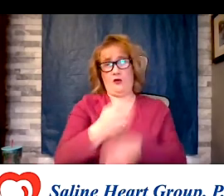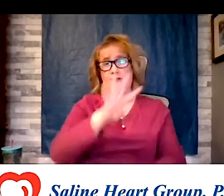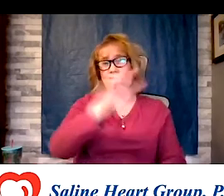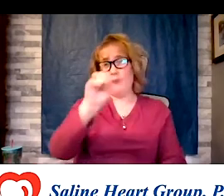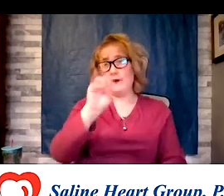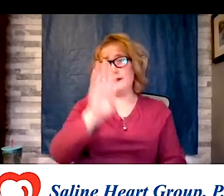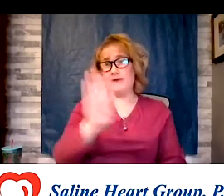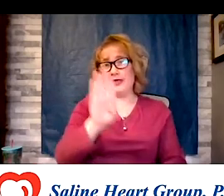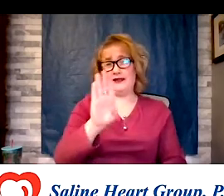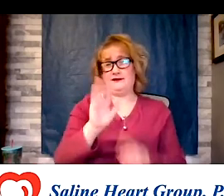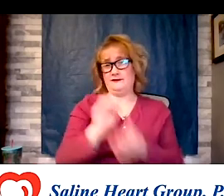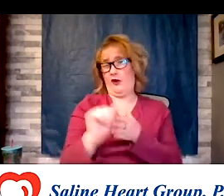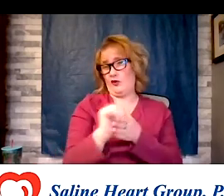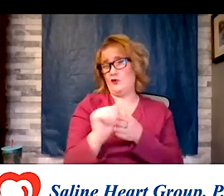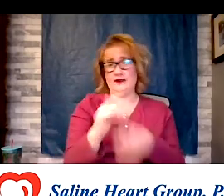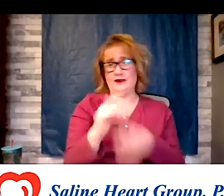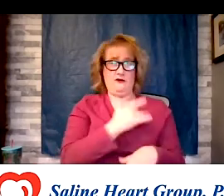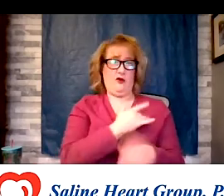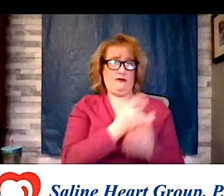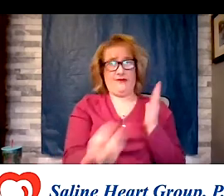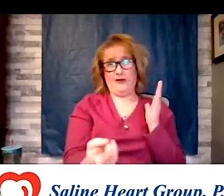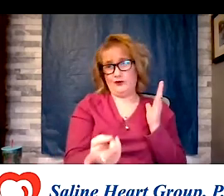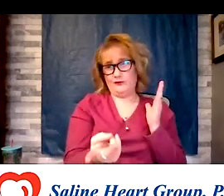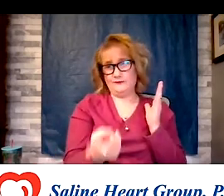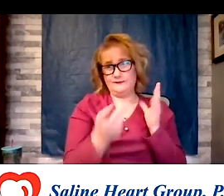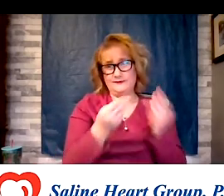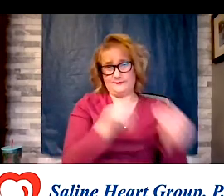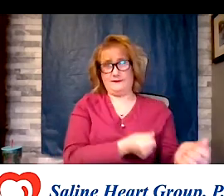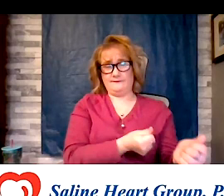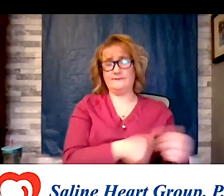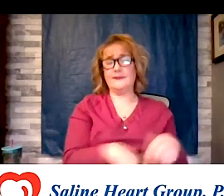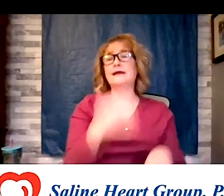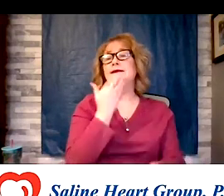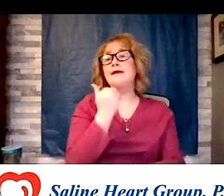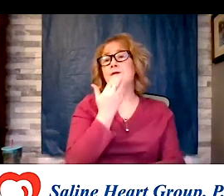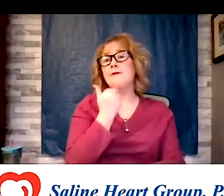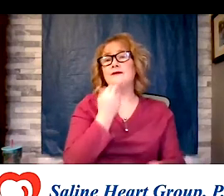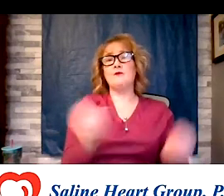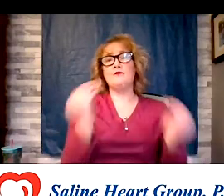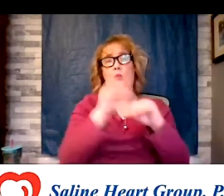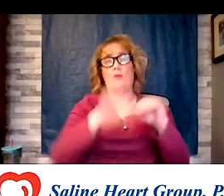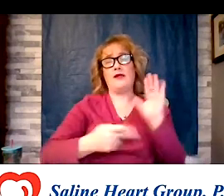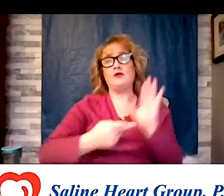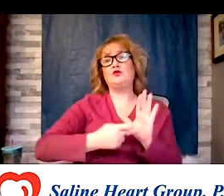heart failure. Diabetics are more than twice as -- have more